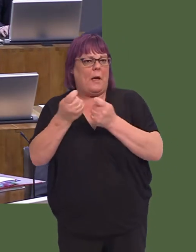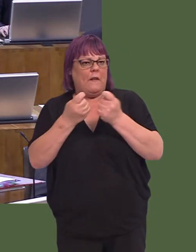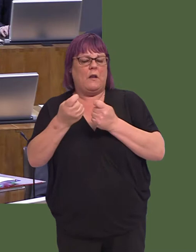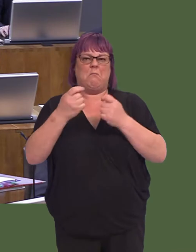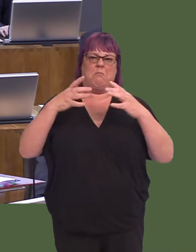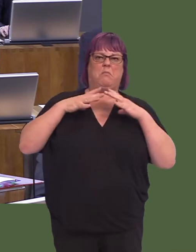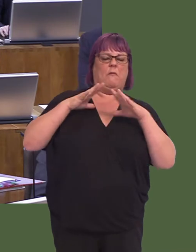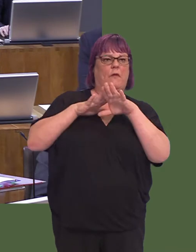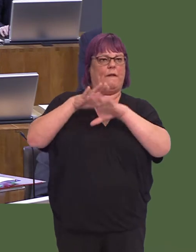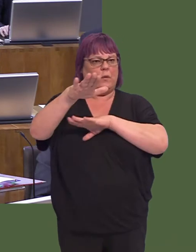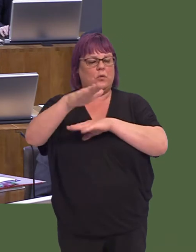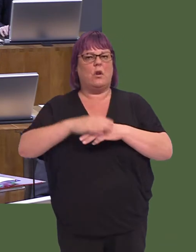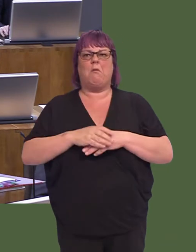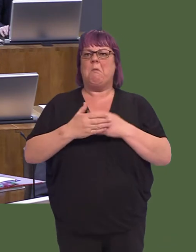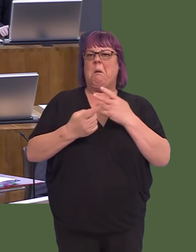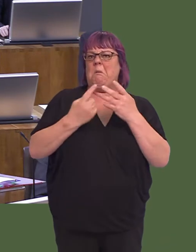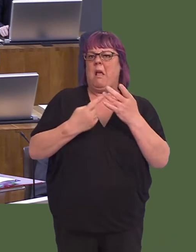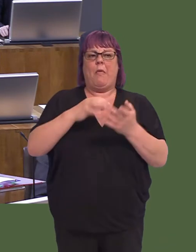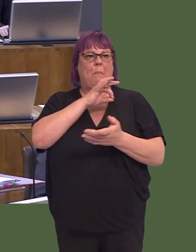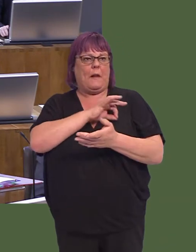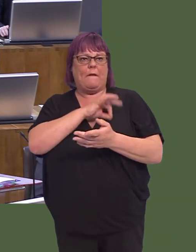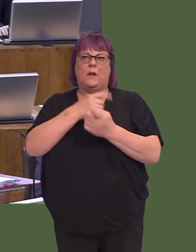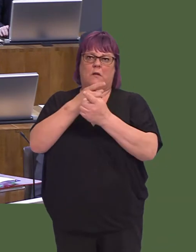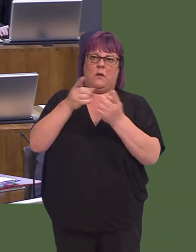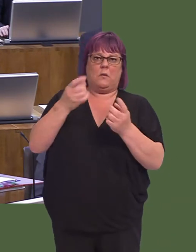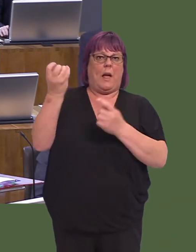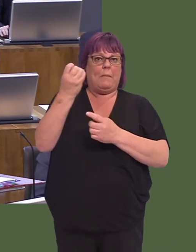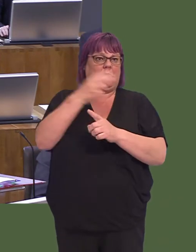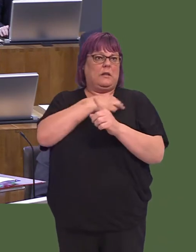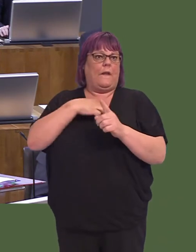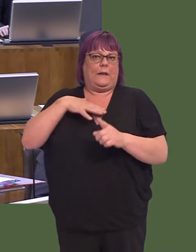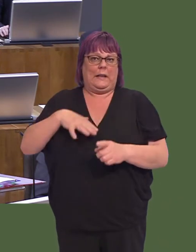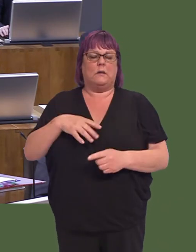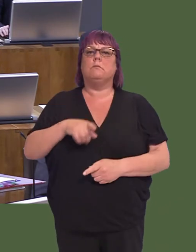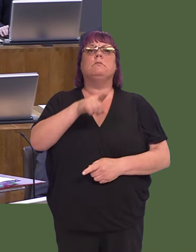management, preparing for the future, and other benefits that TASC provides for ambulance staff.